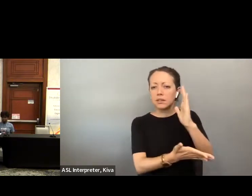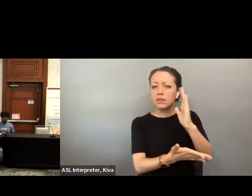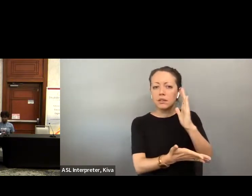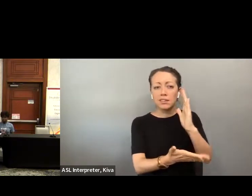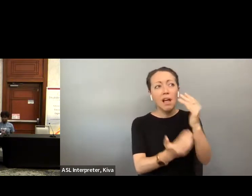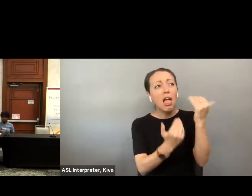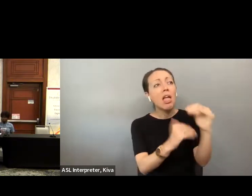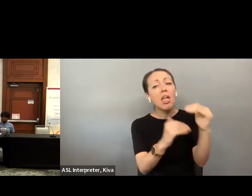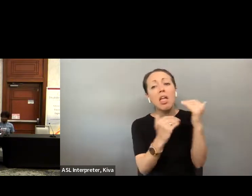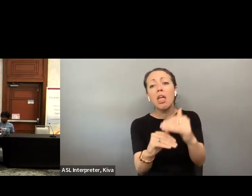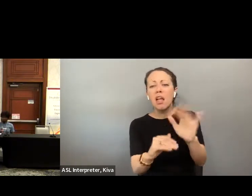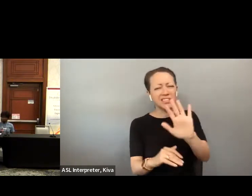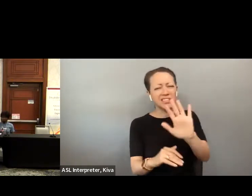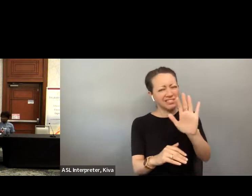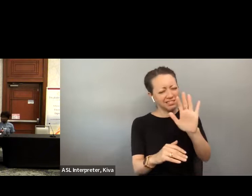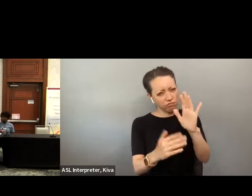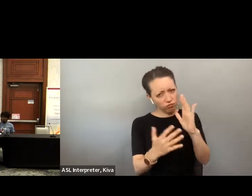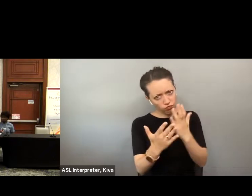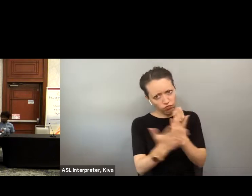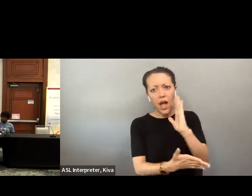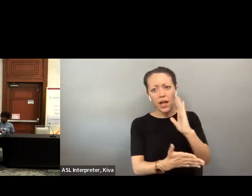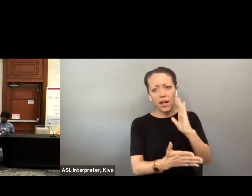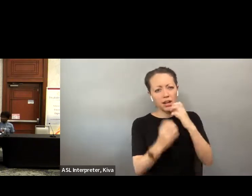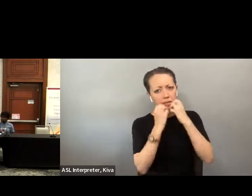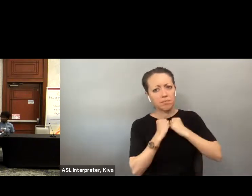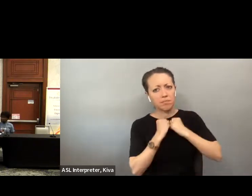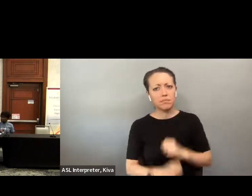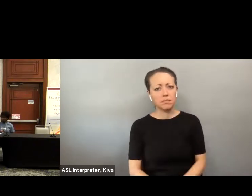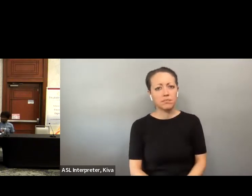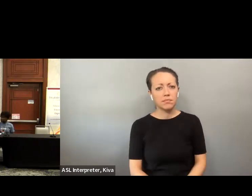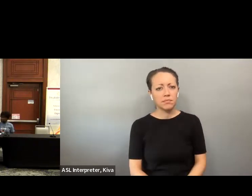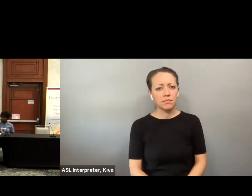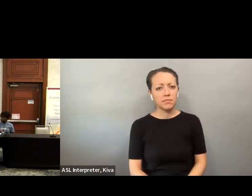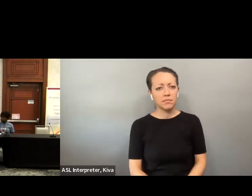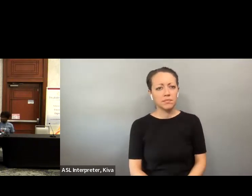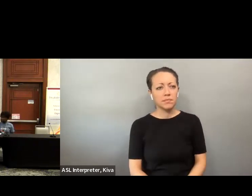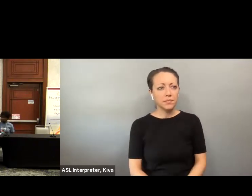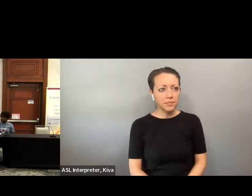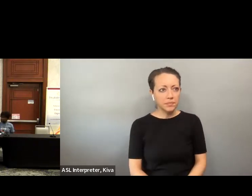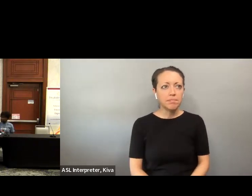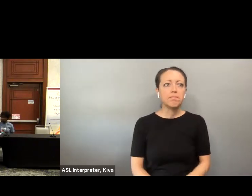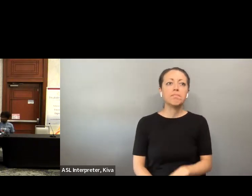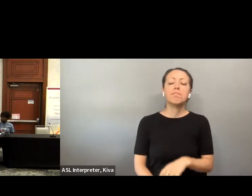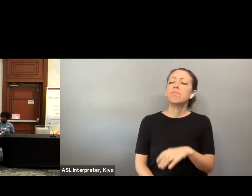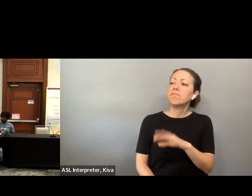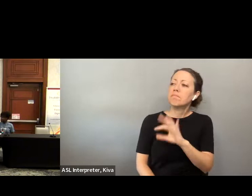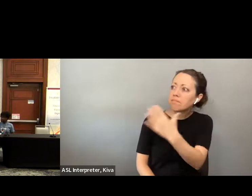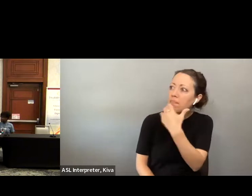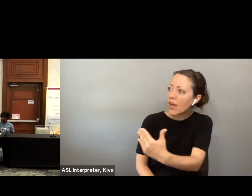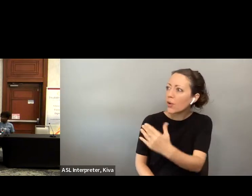Voting is our right so we have got to make this a number one Will be able to have verifiable electronic return priority without any limits.